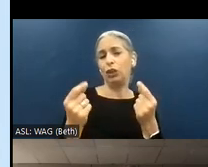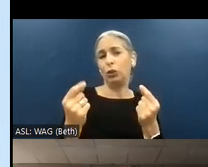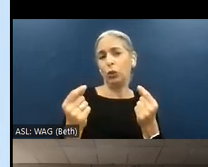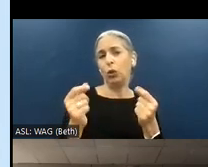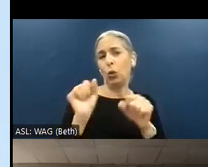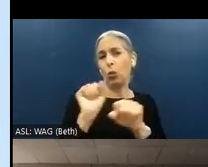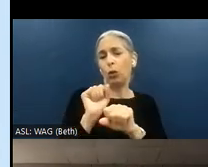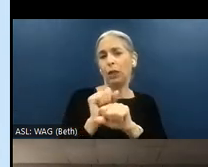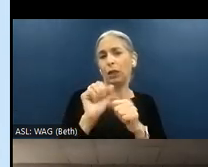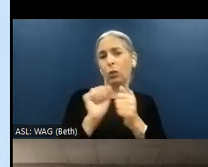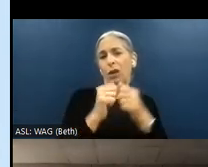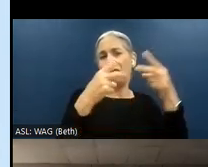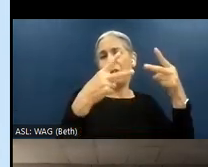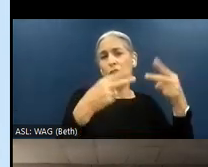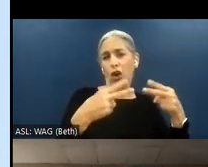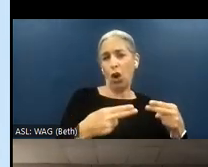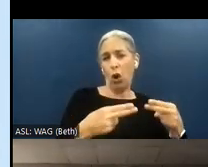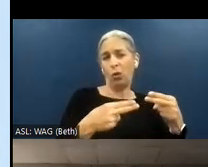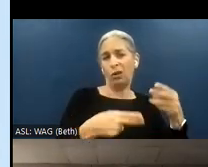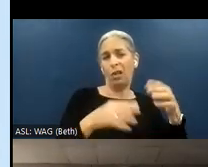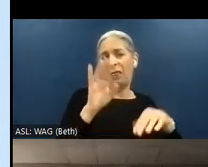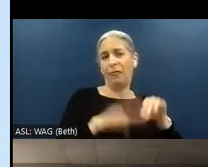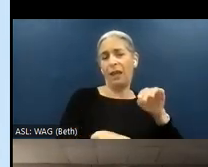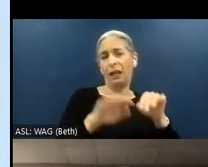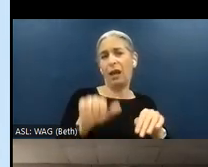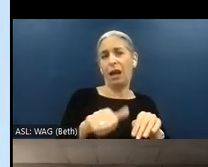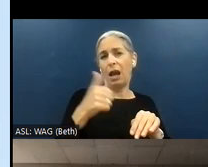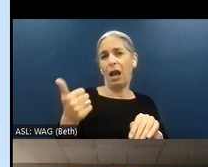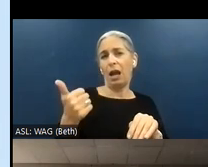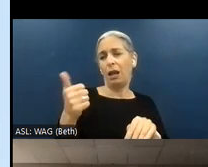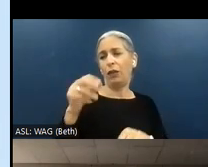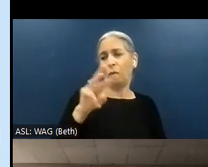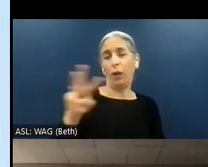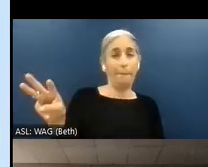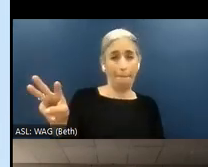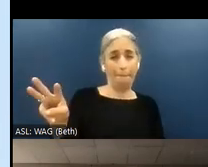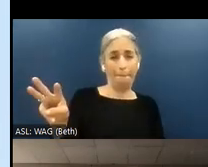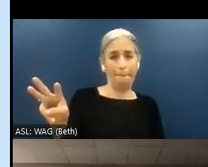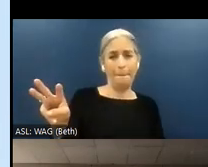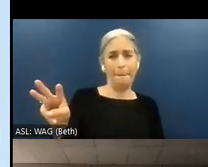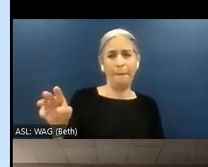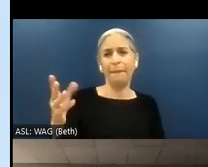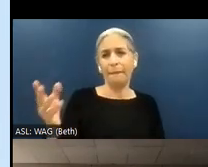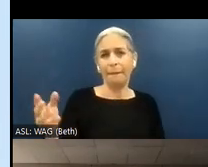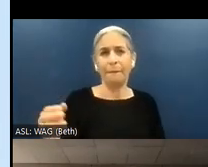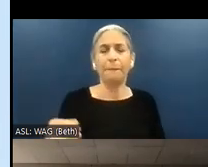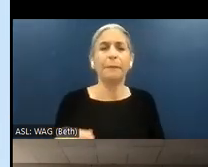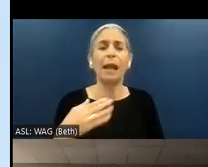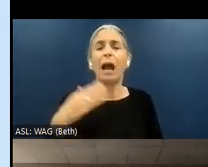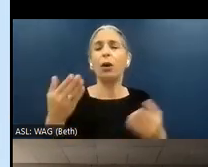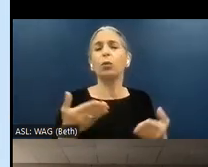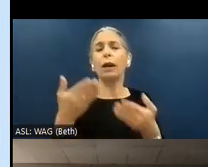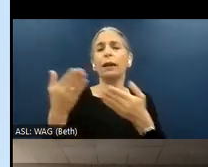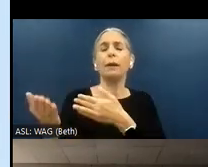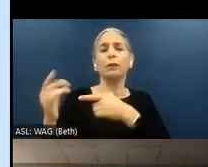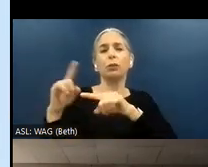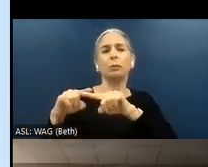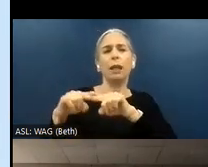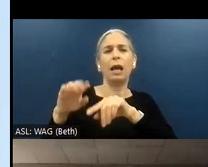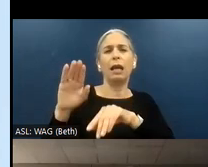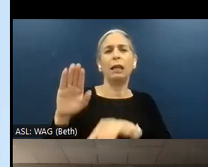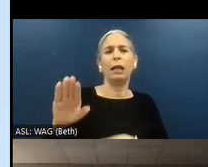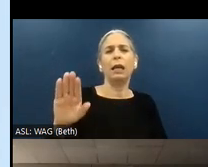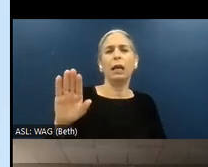code than on Web. So on the native apps, our recommendation is to rely on the tools that